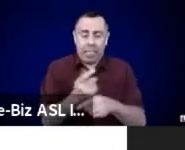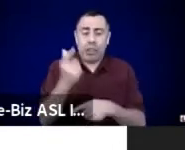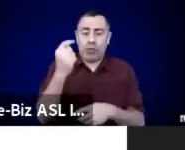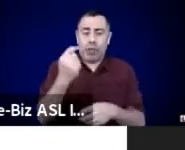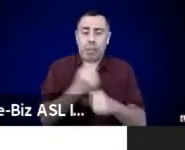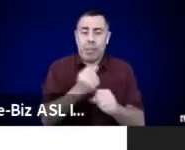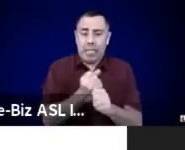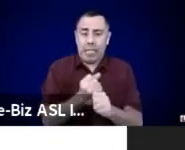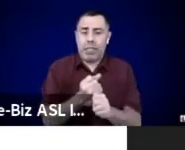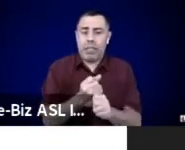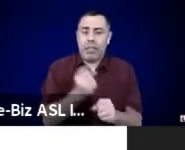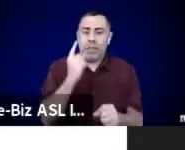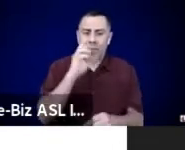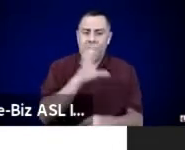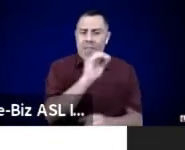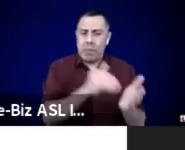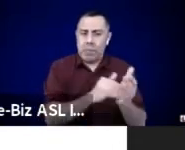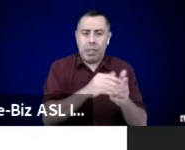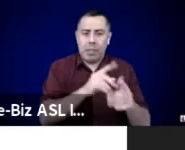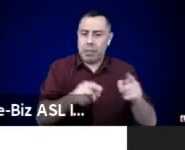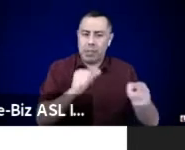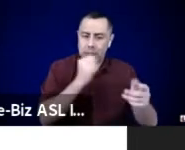Lets owe this to them. (chanting)